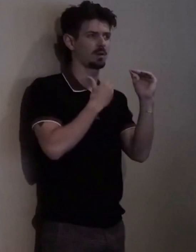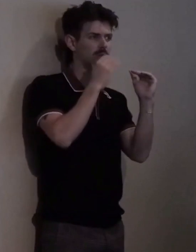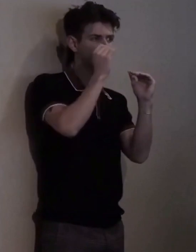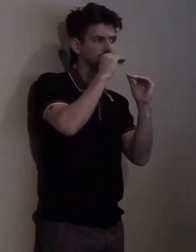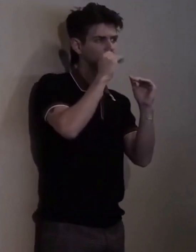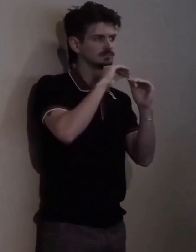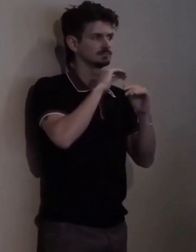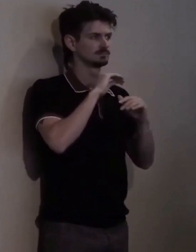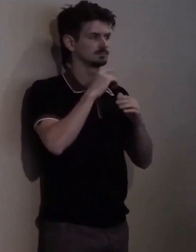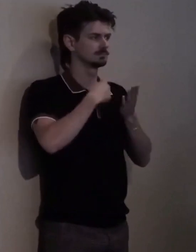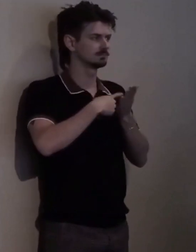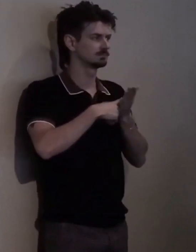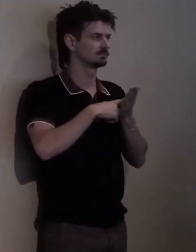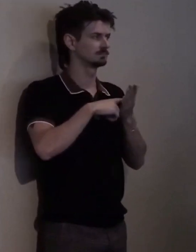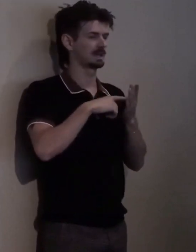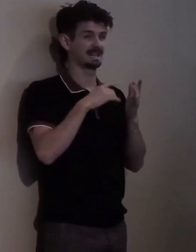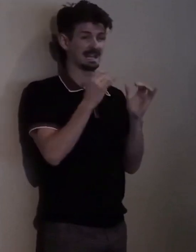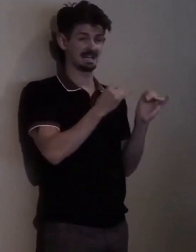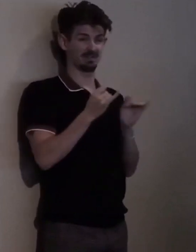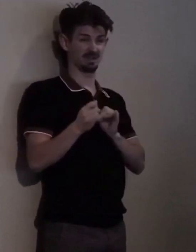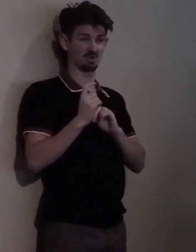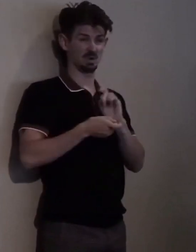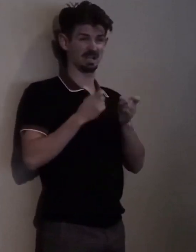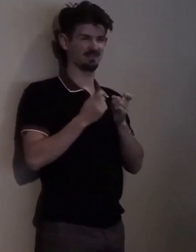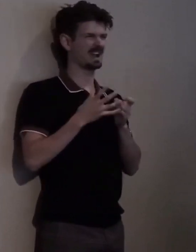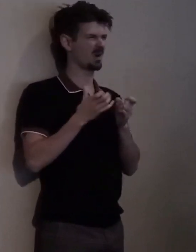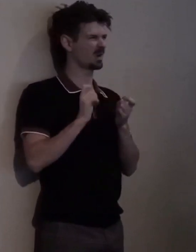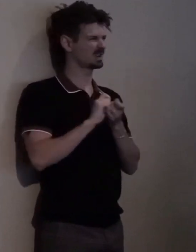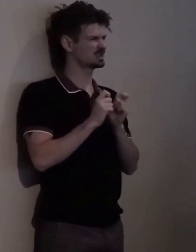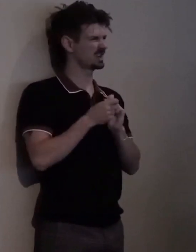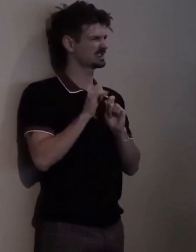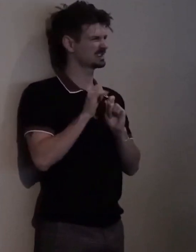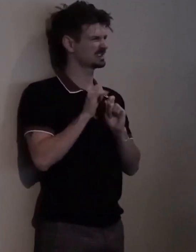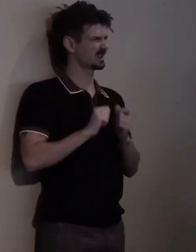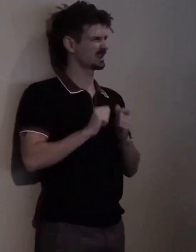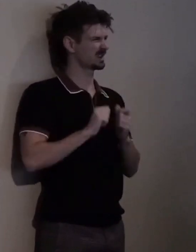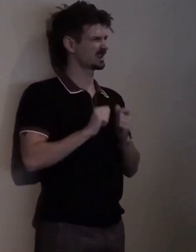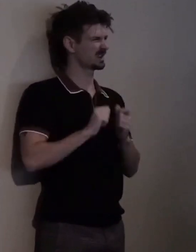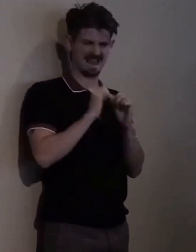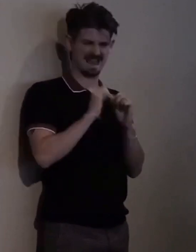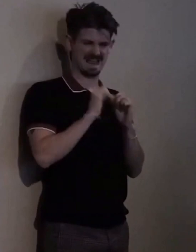Uhm... Individual giving and how we see ourselves participating in our liberation...